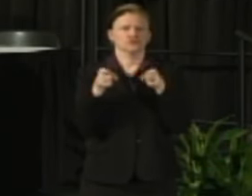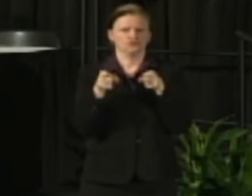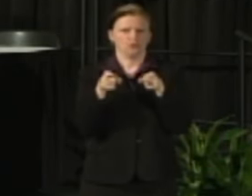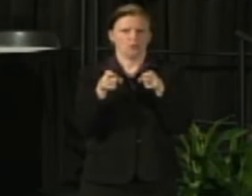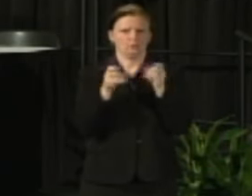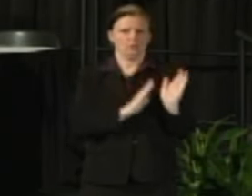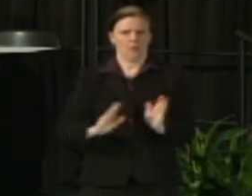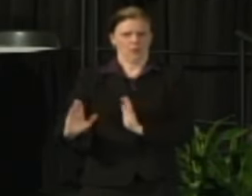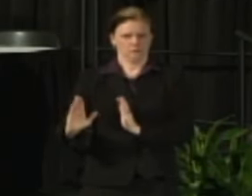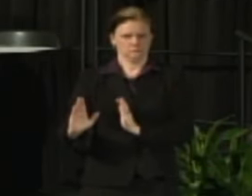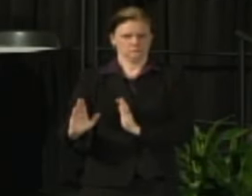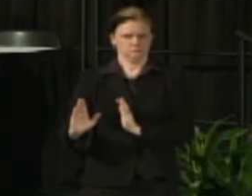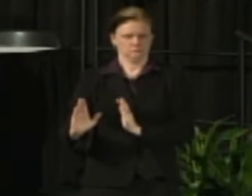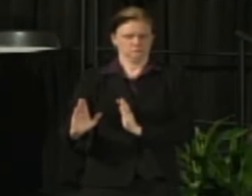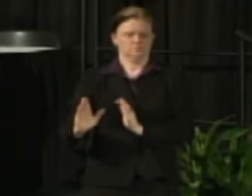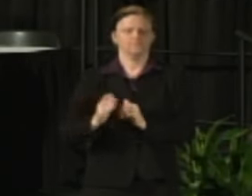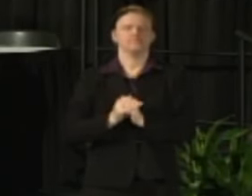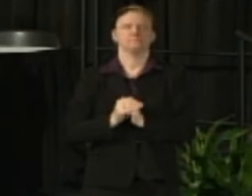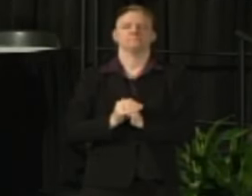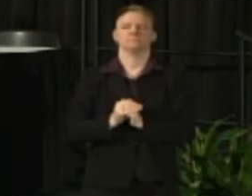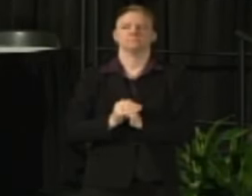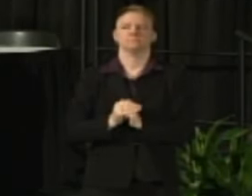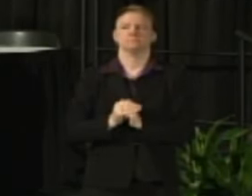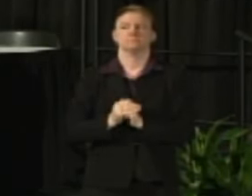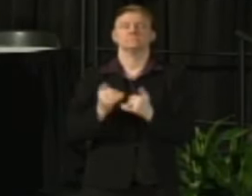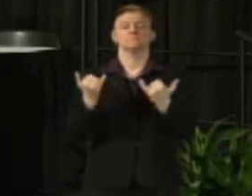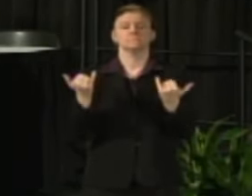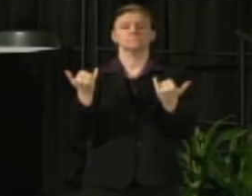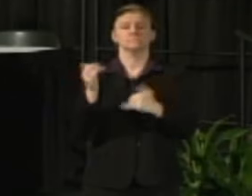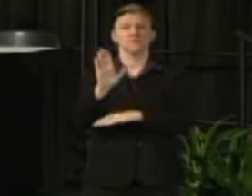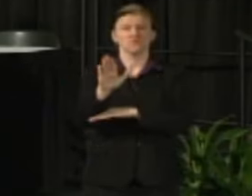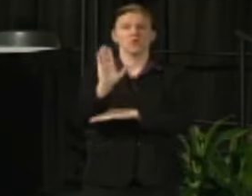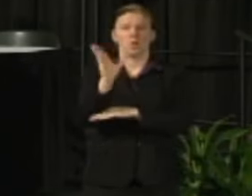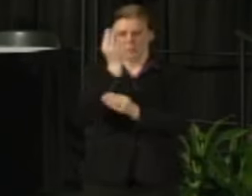and colleges and what I'm going to do later today is issue a memo to make sure